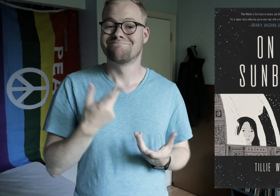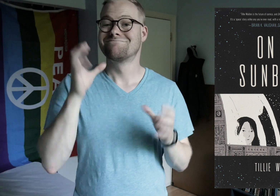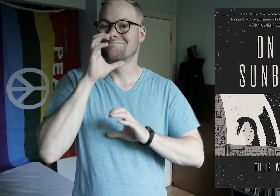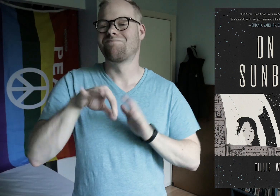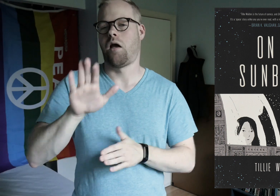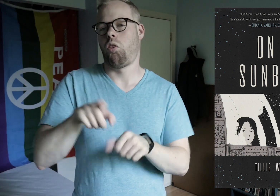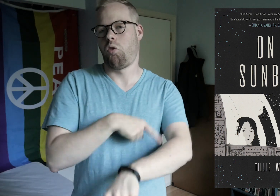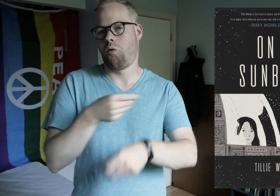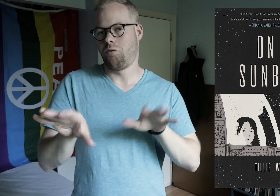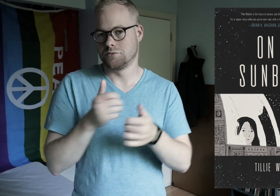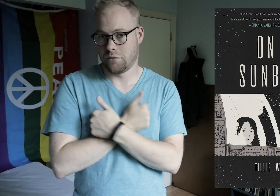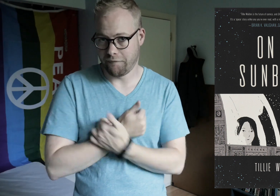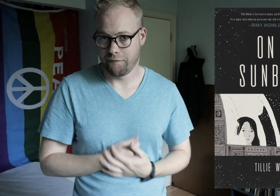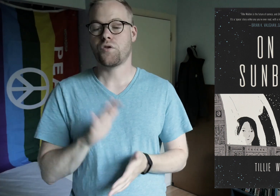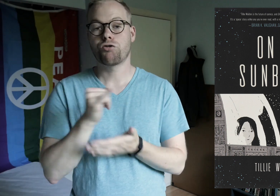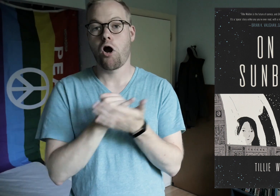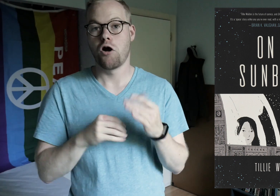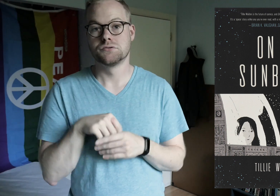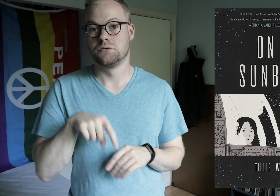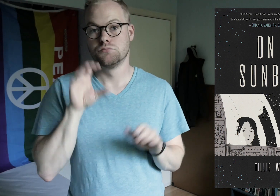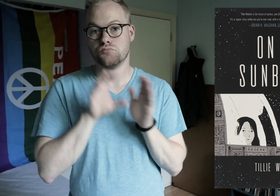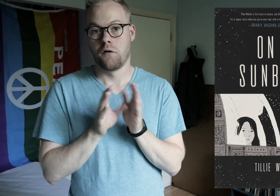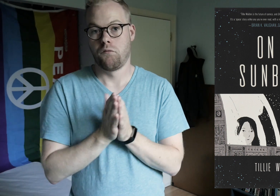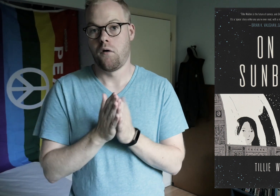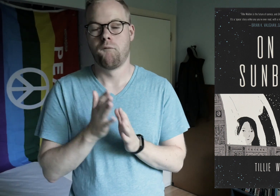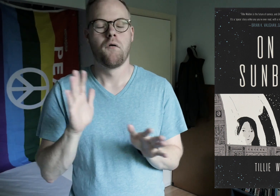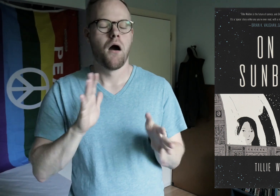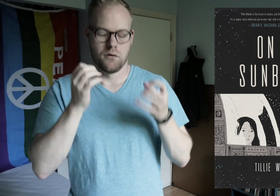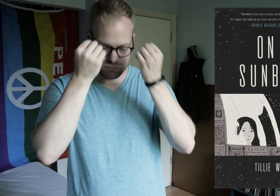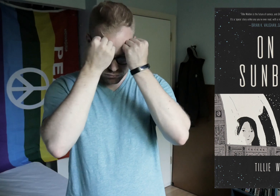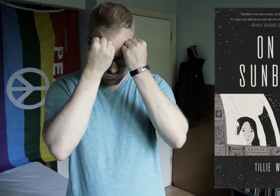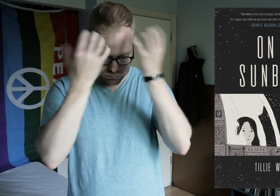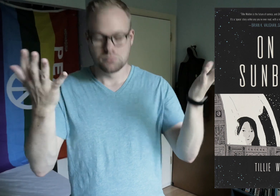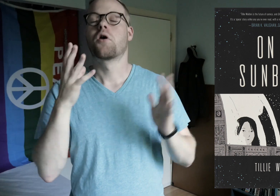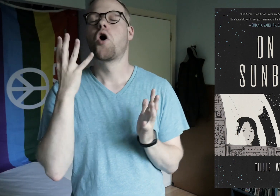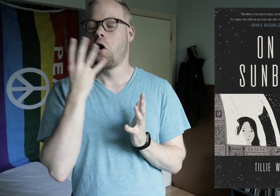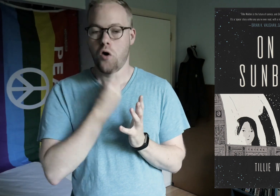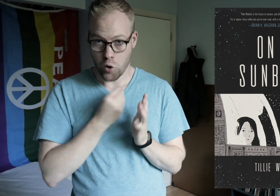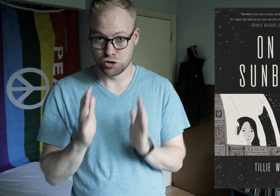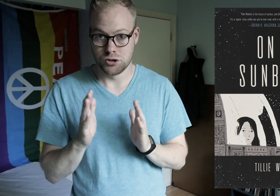to find her long-lost love. The art in this graphic novel is just mindblowingly gorgeous!